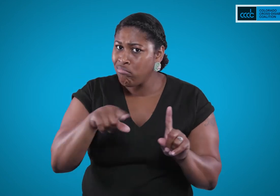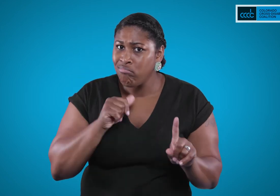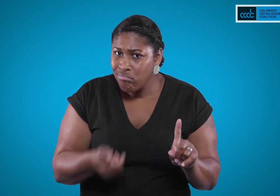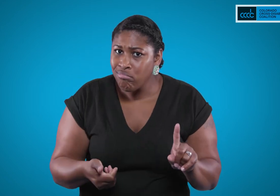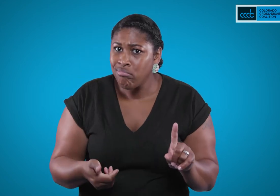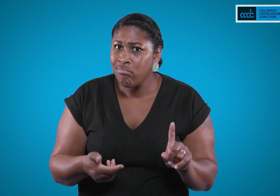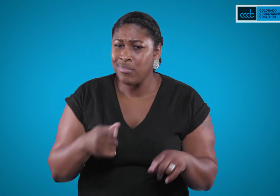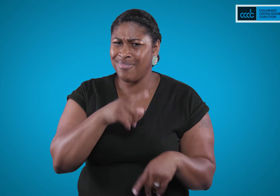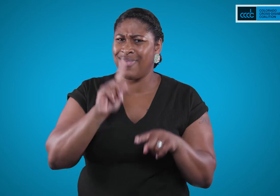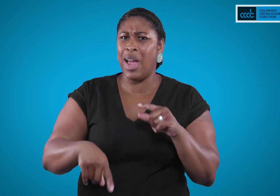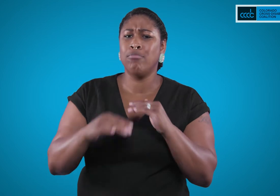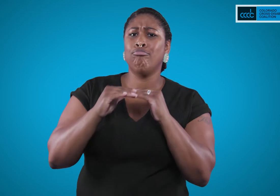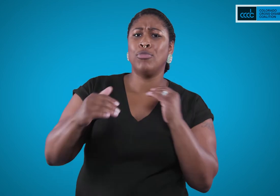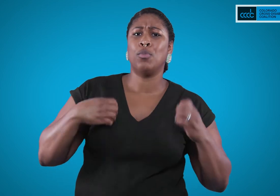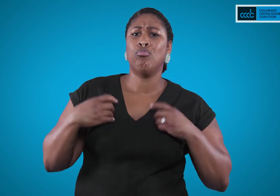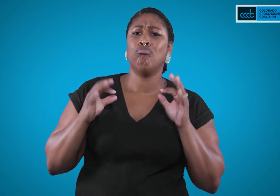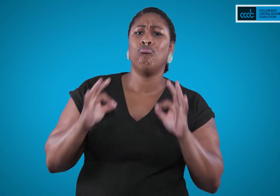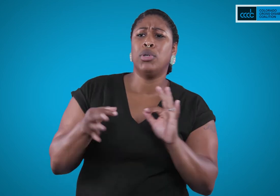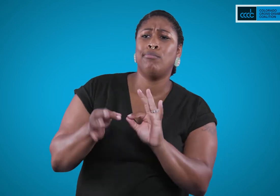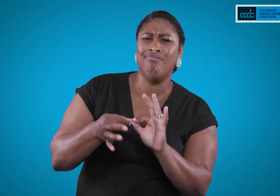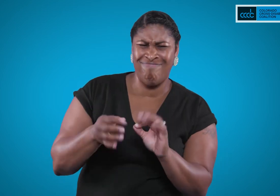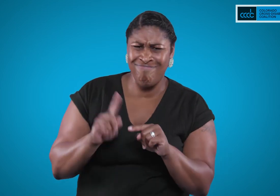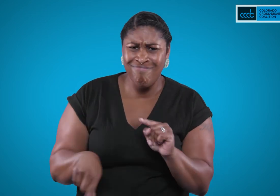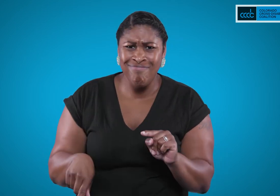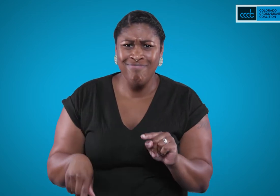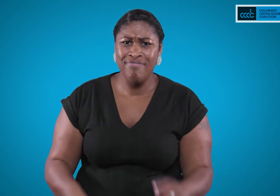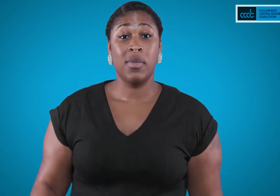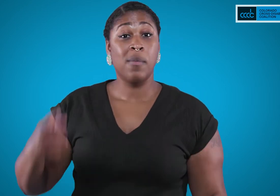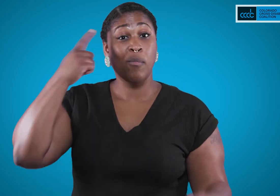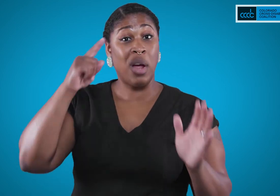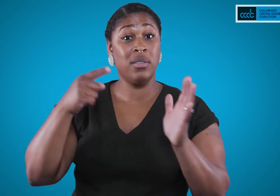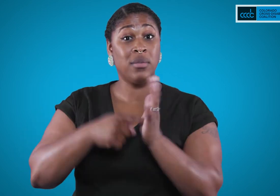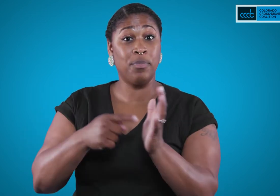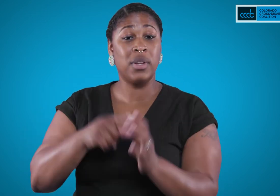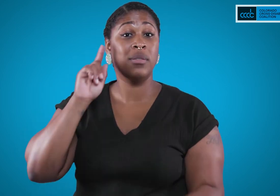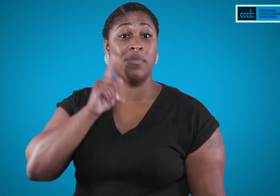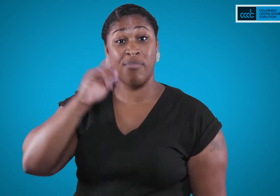nor should they be expected to remain calm under emotional distress and provide communication access. For example,